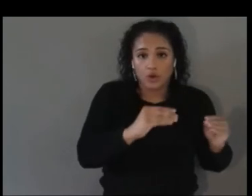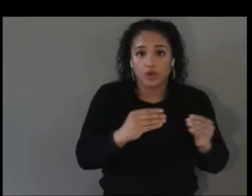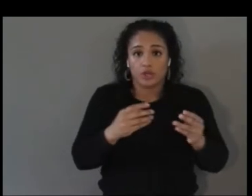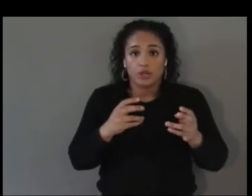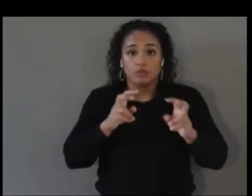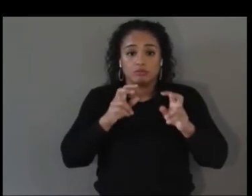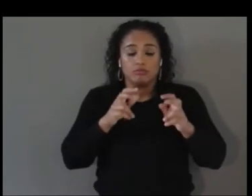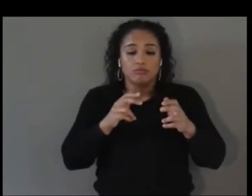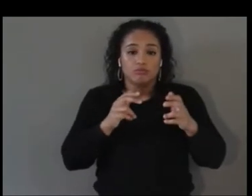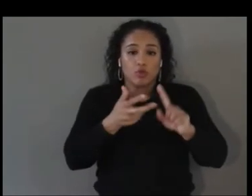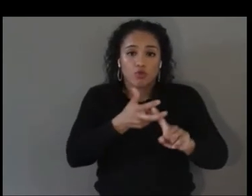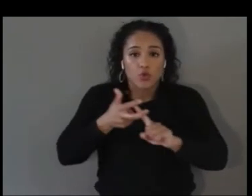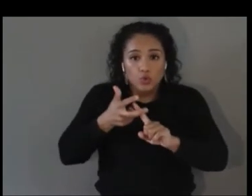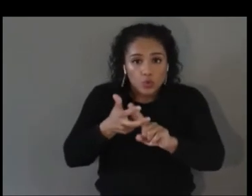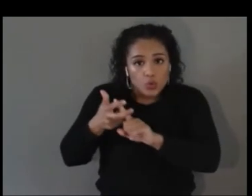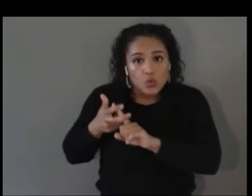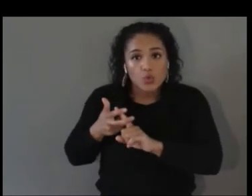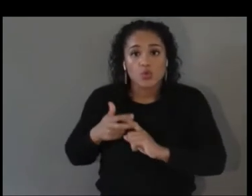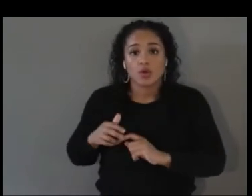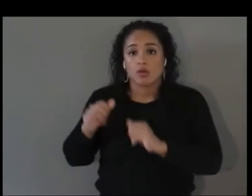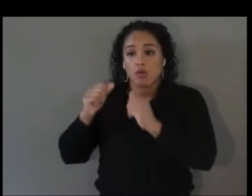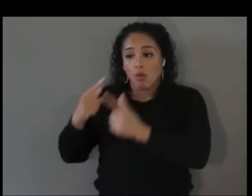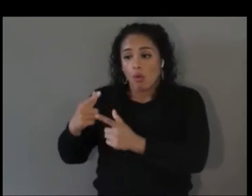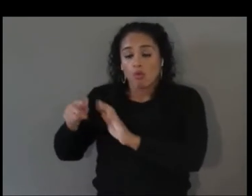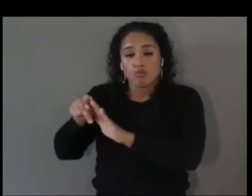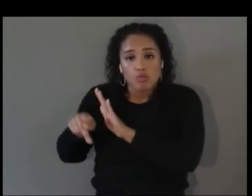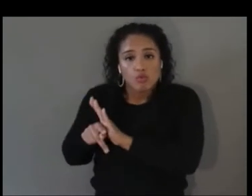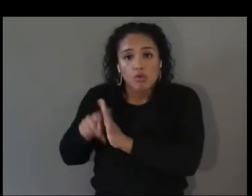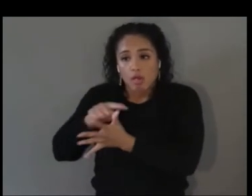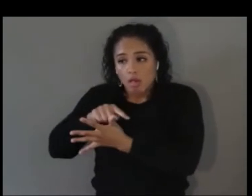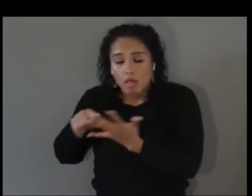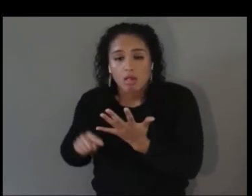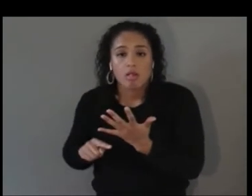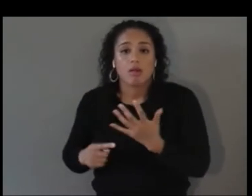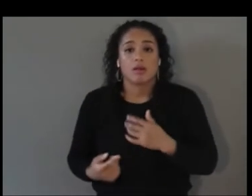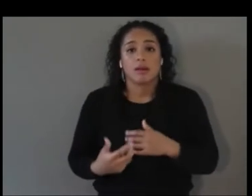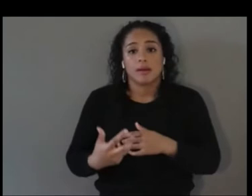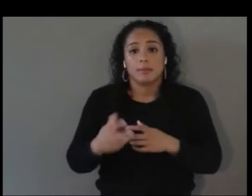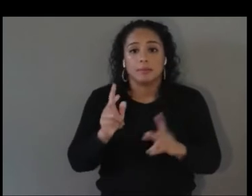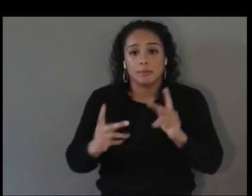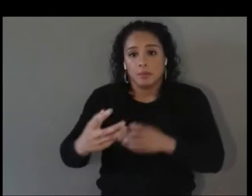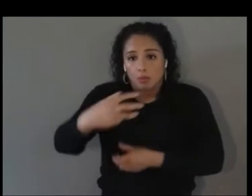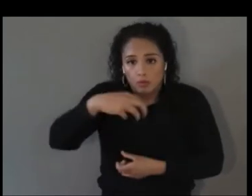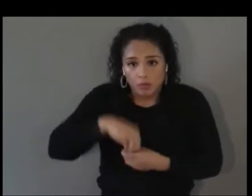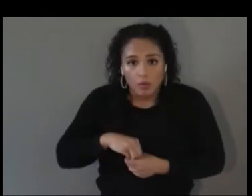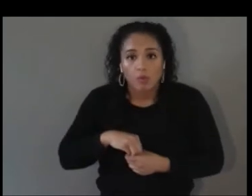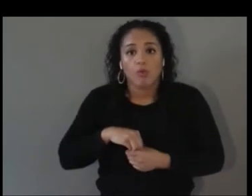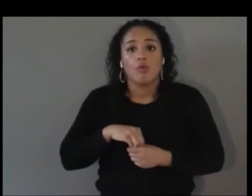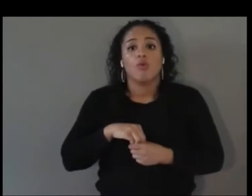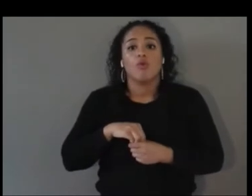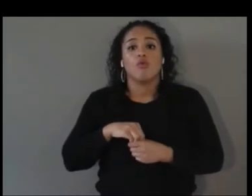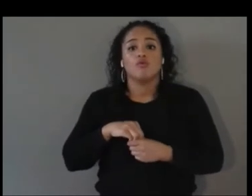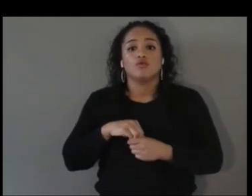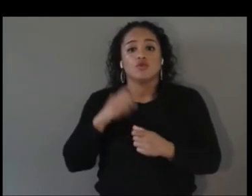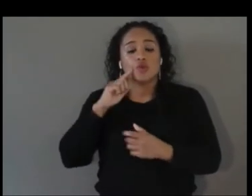Apprenticeships have a couple of components to them, they have related instruction sometimes, before the placement, there's a mentorship